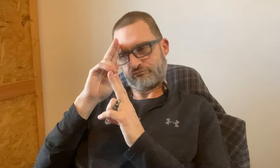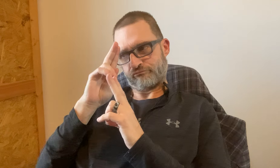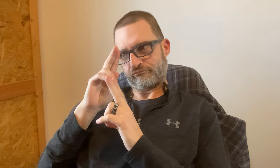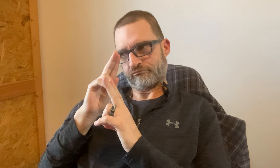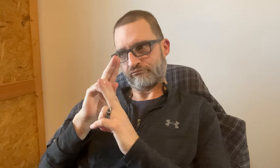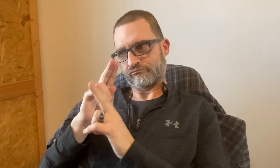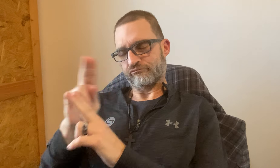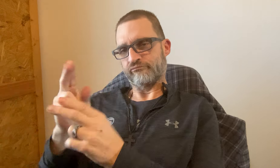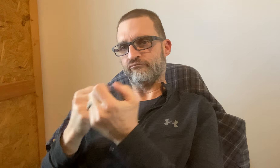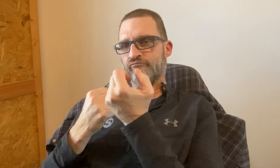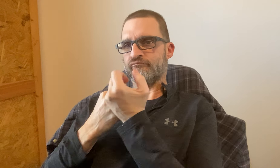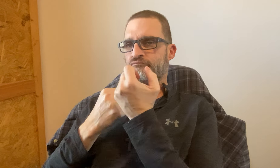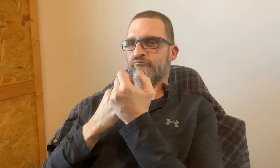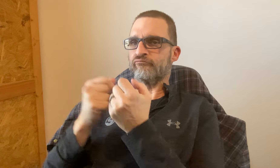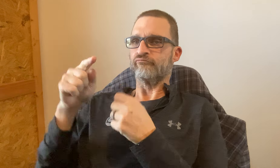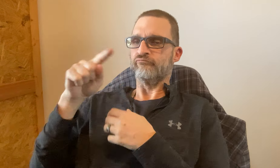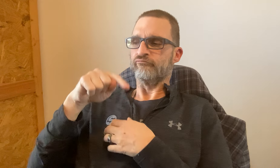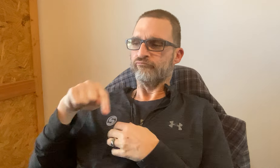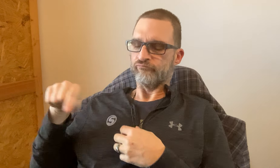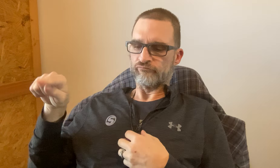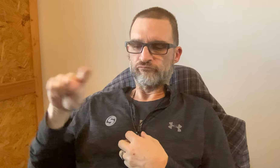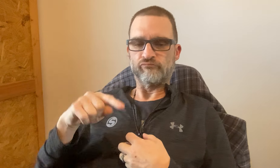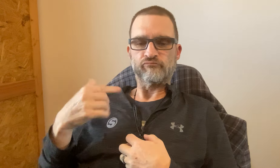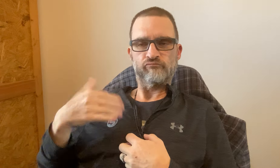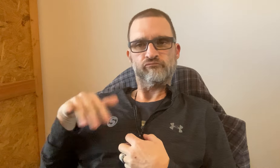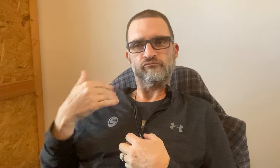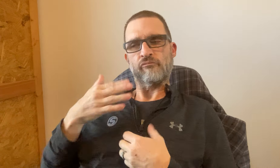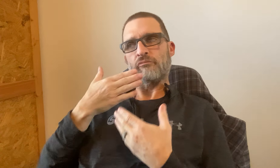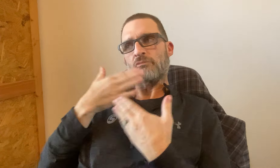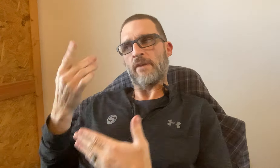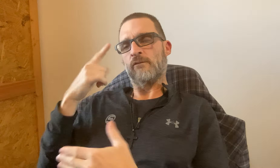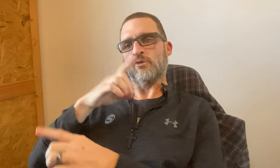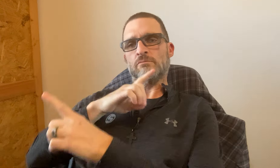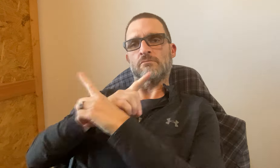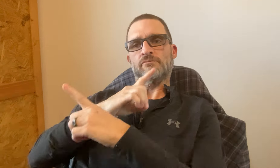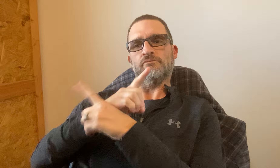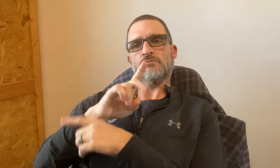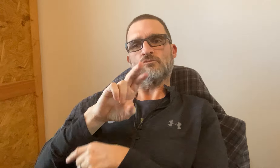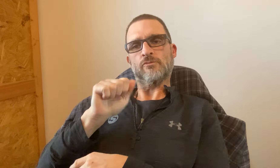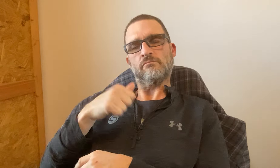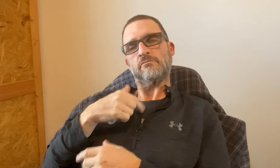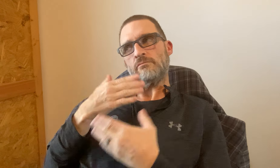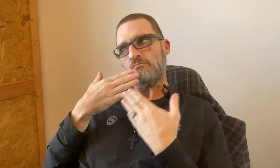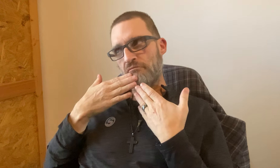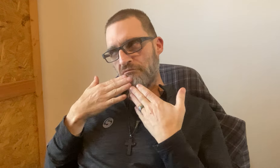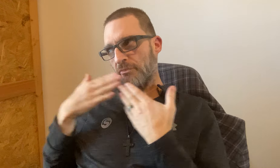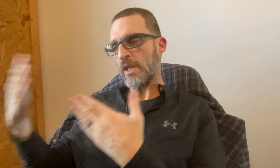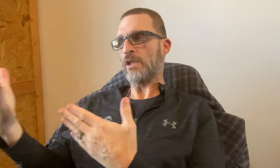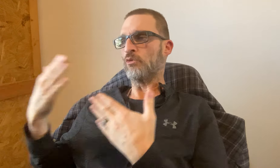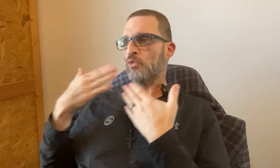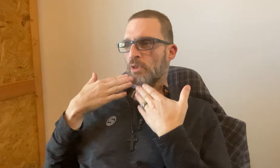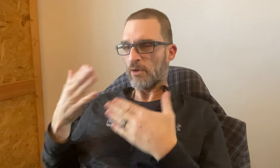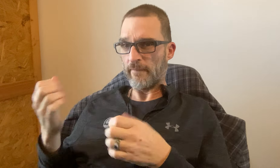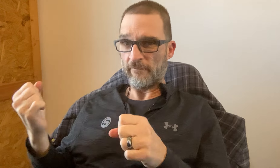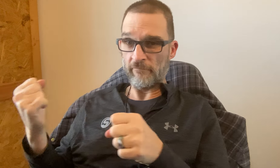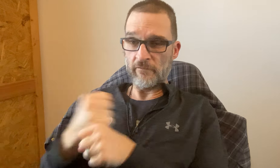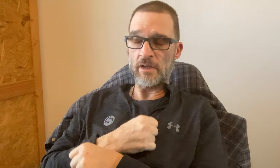I wish to honor them and support them. Thanking them for defending USA. I truly THANK them